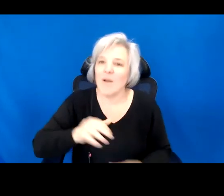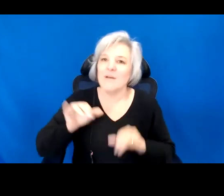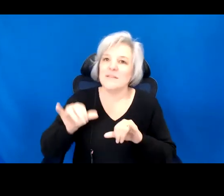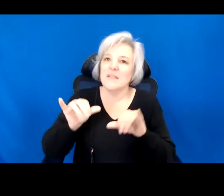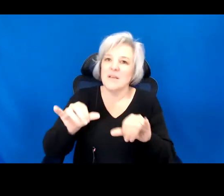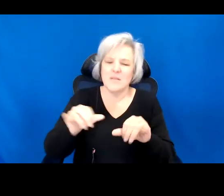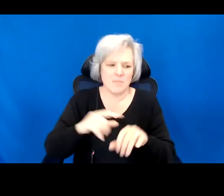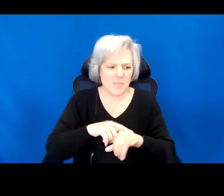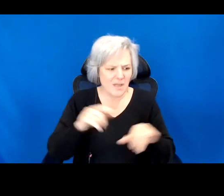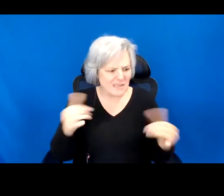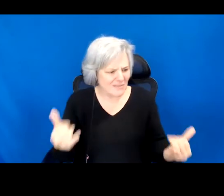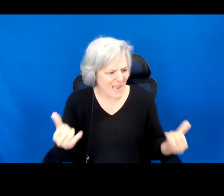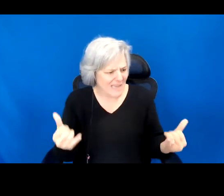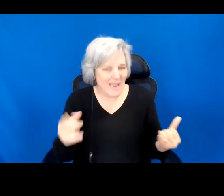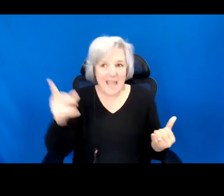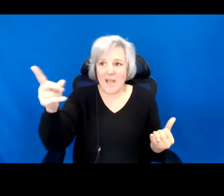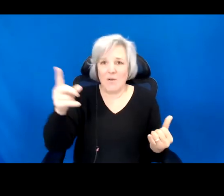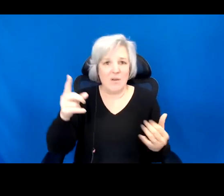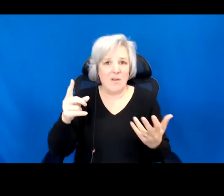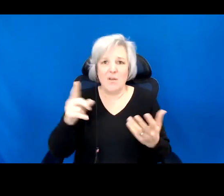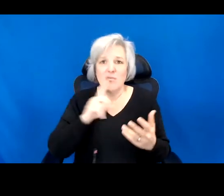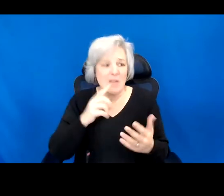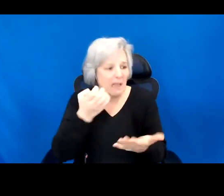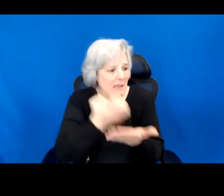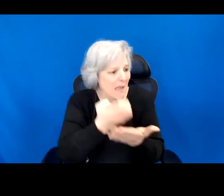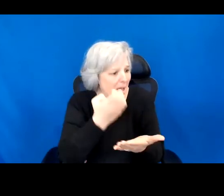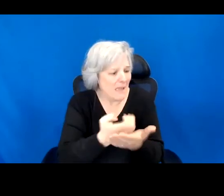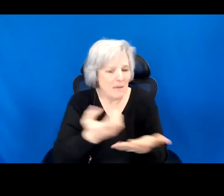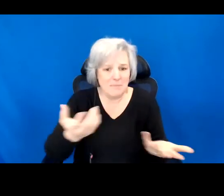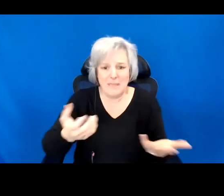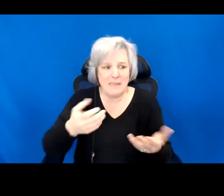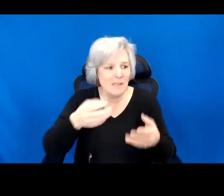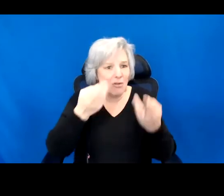the marketplace forward, when the earth's non-renewable resources are exhausted.